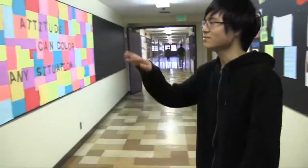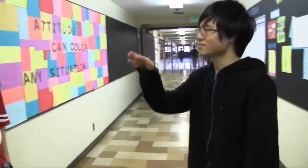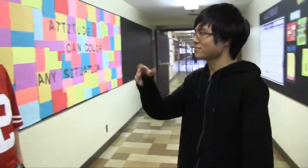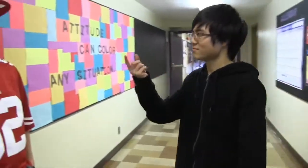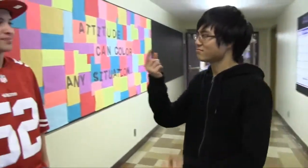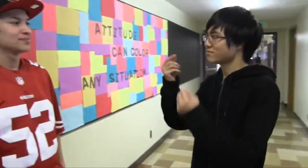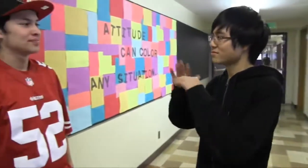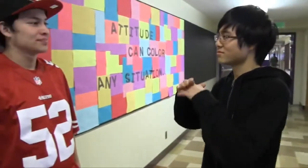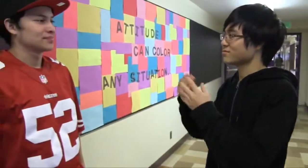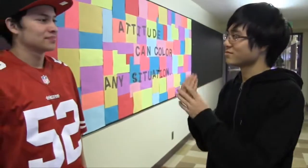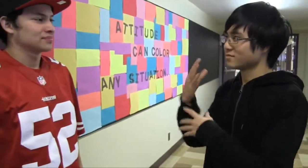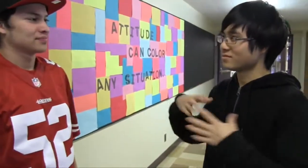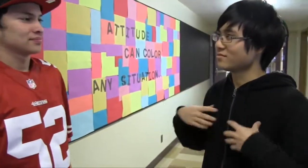Hey man, what are you doing for spring break?